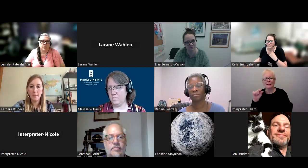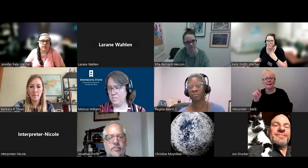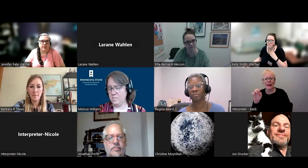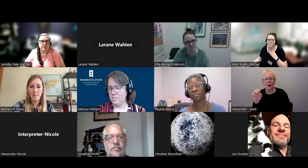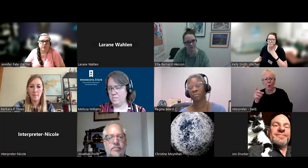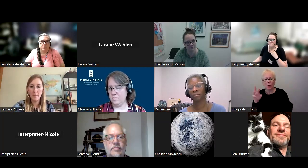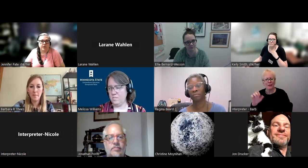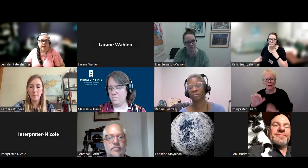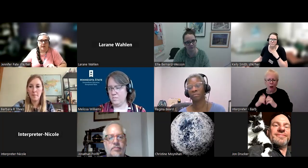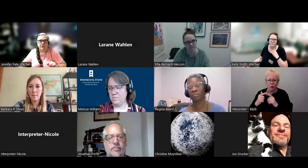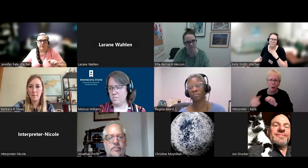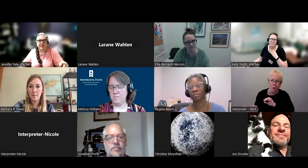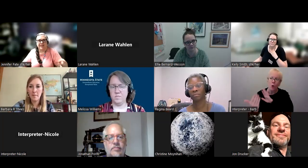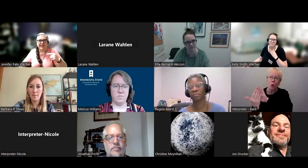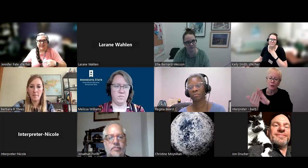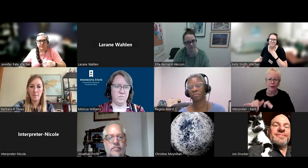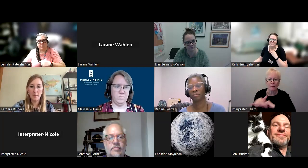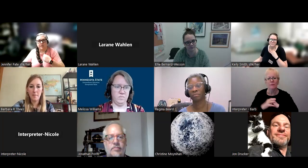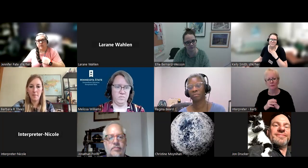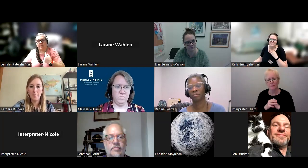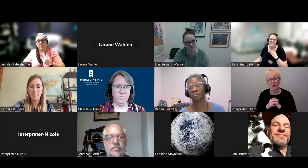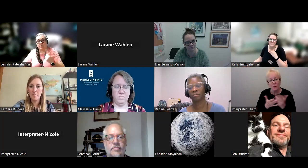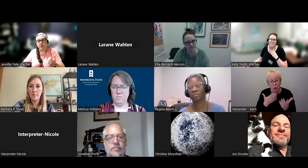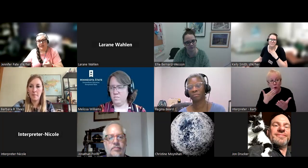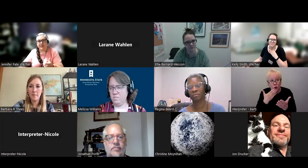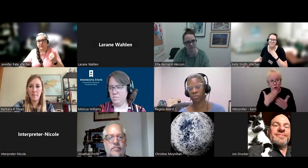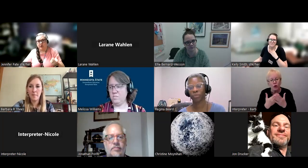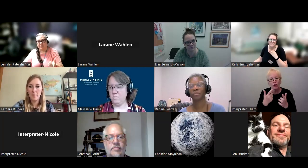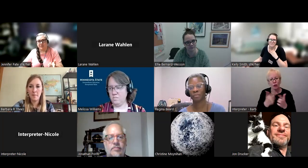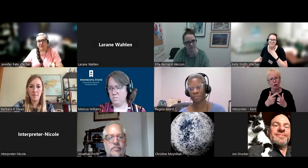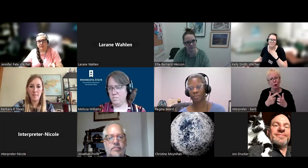It's really beneficial not just to get the ideas from them, but just to bounce your ideas off of them.